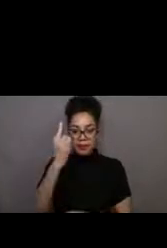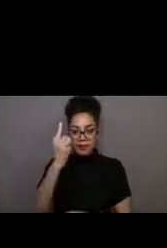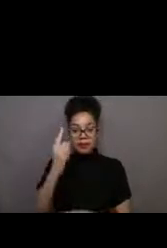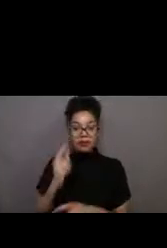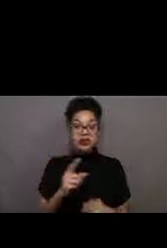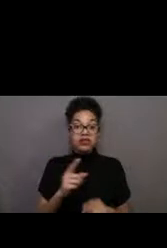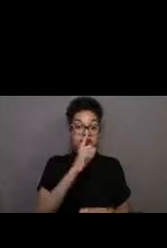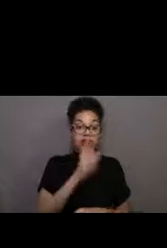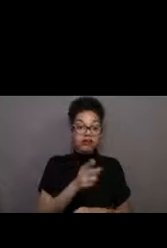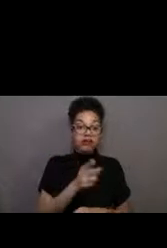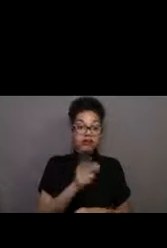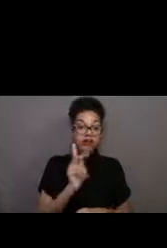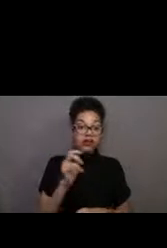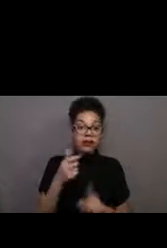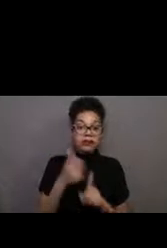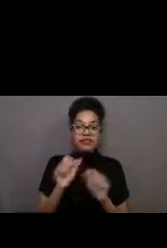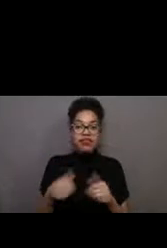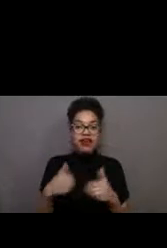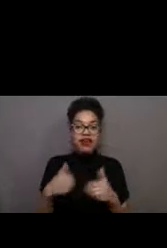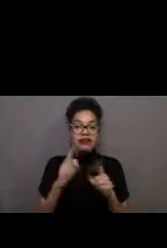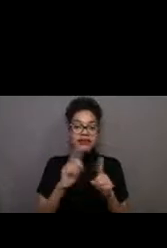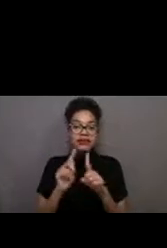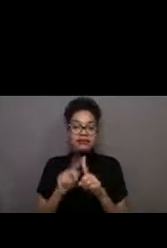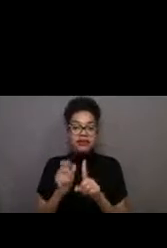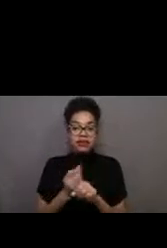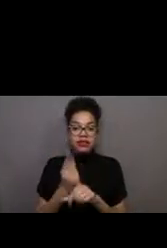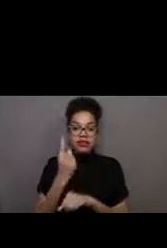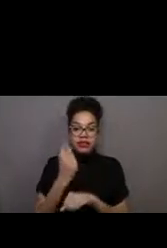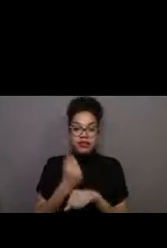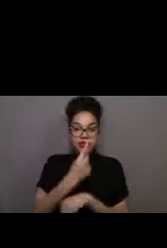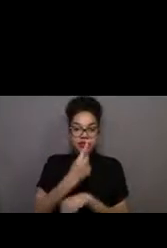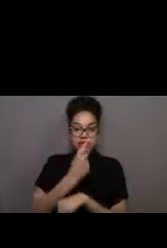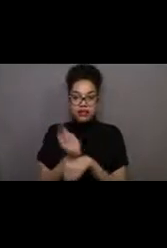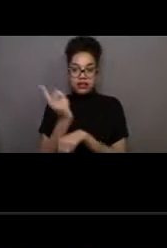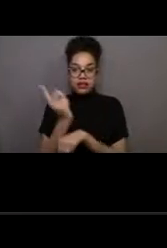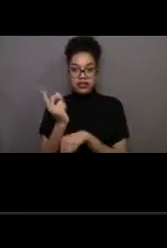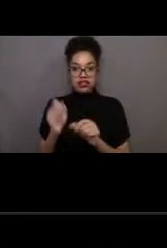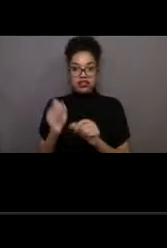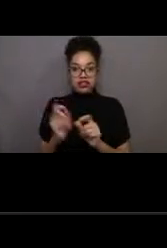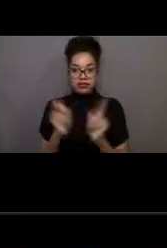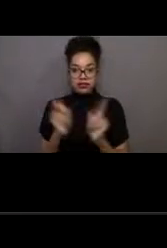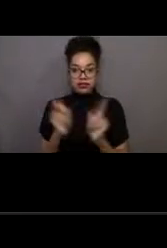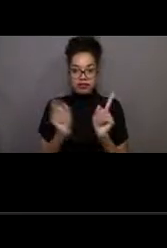sometimes up to a hundred stipes, coming from a single holdfast. And even when you're scuba diving,